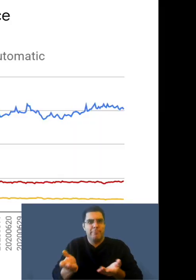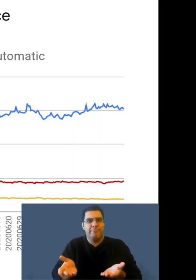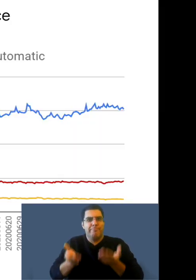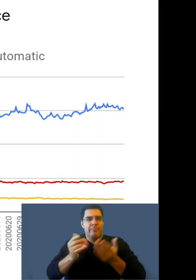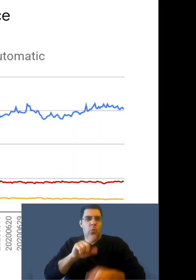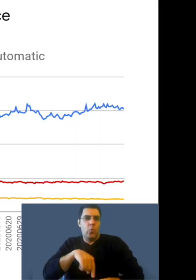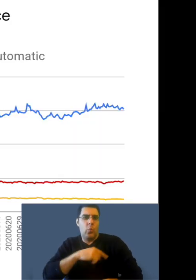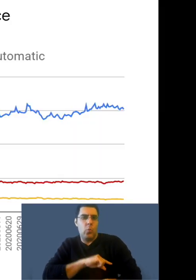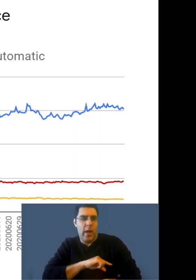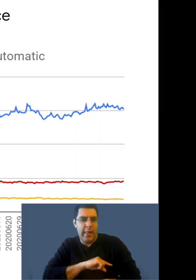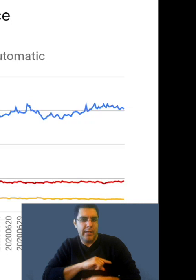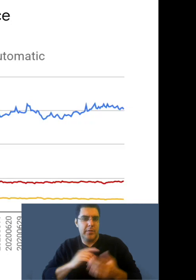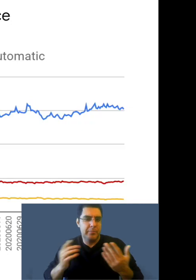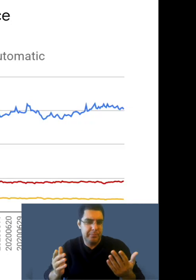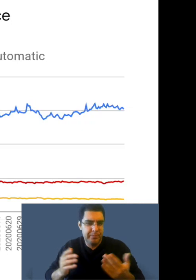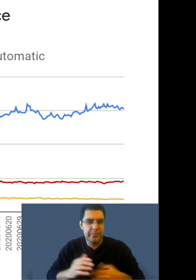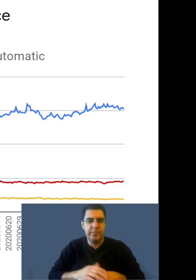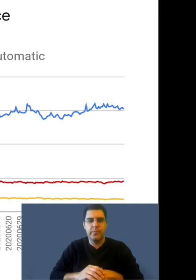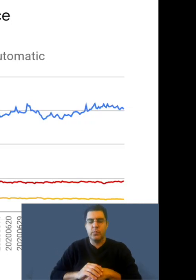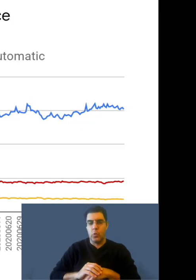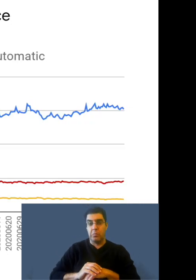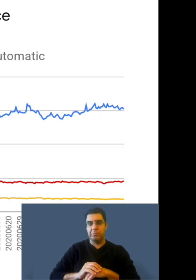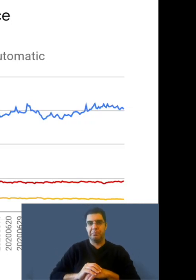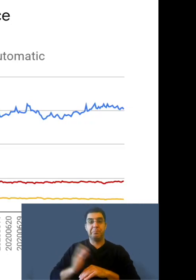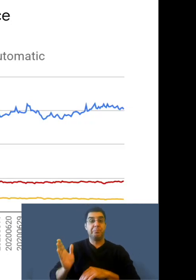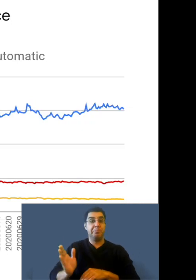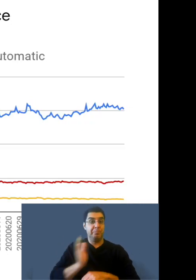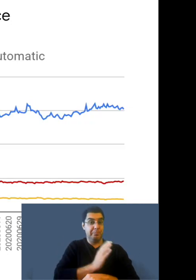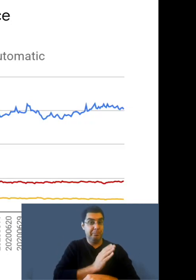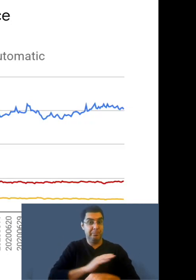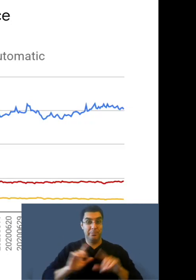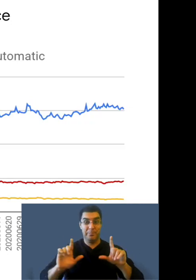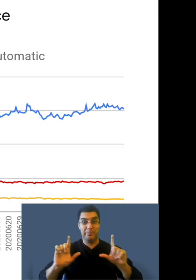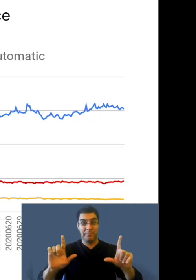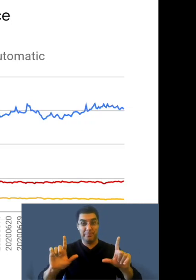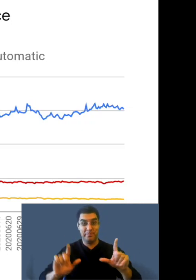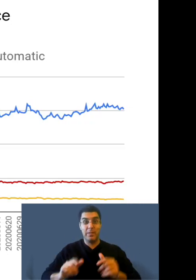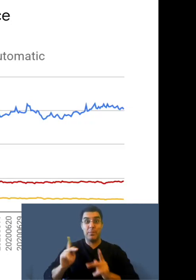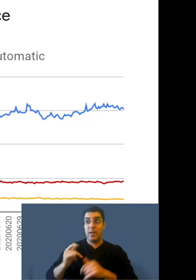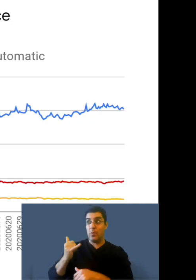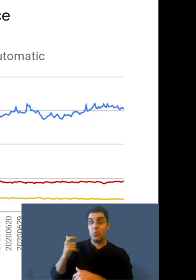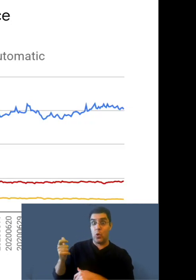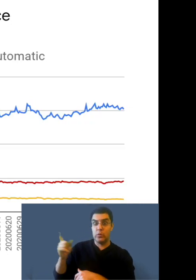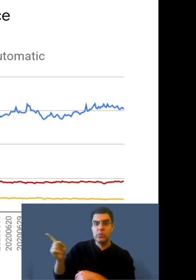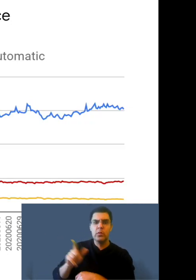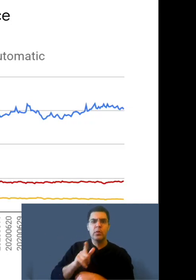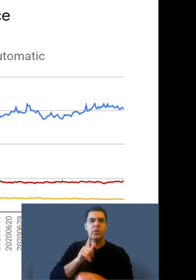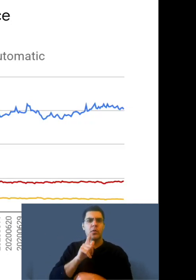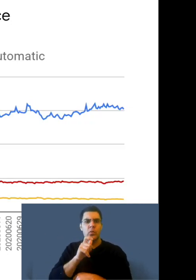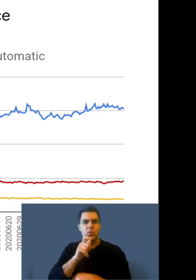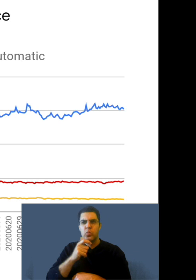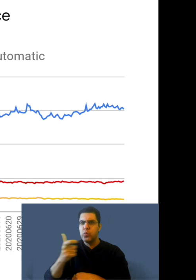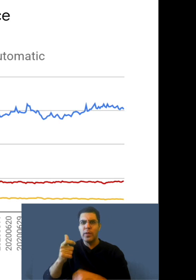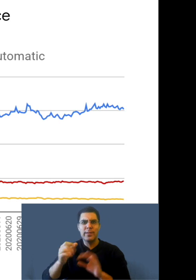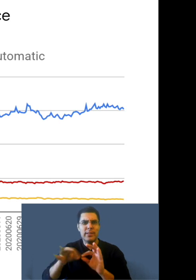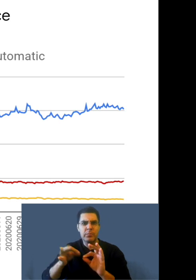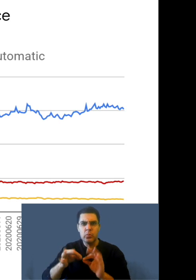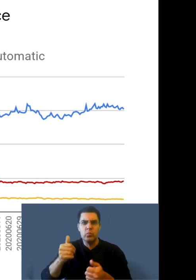The next graph shows you how the consumption or watch time is different by the source of the captions.